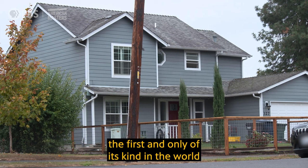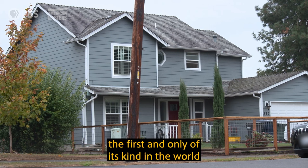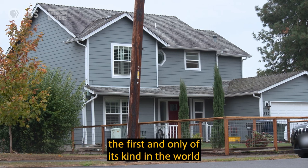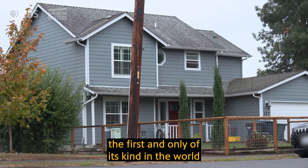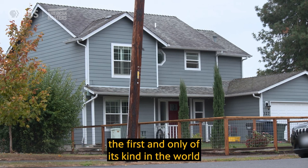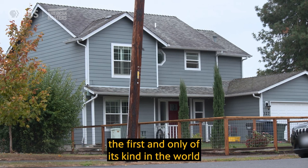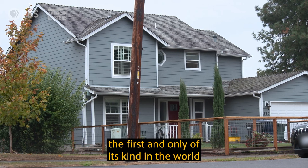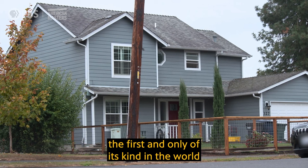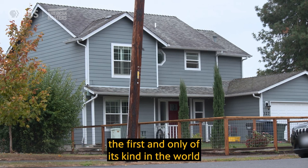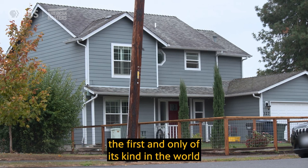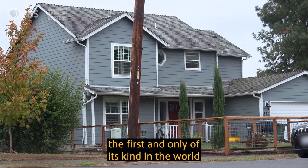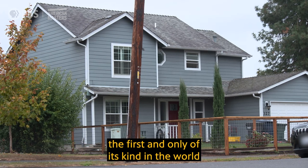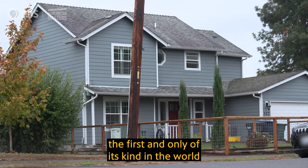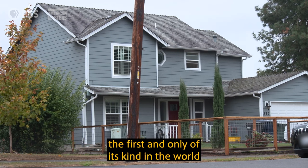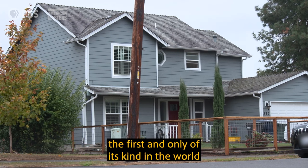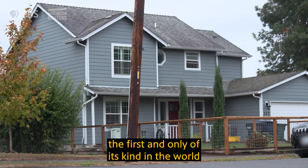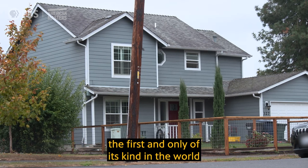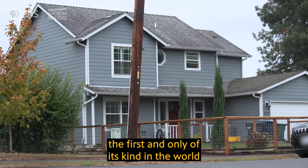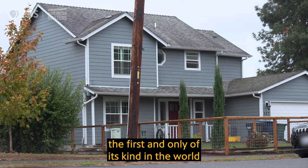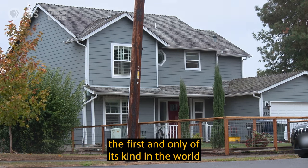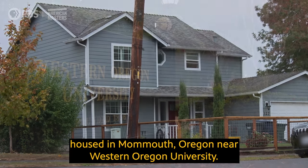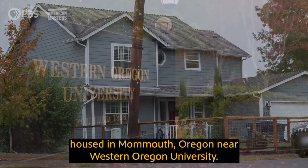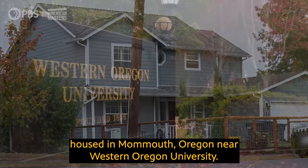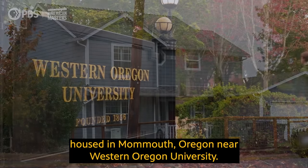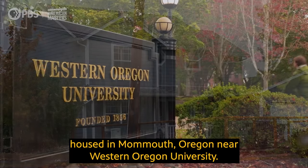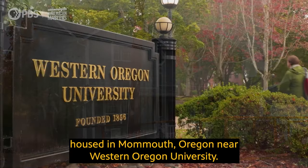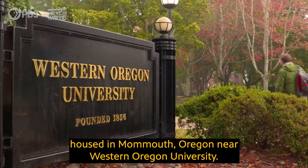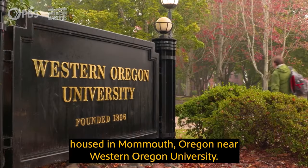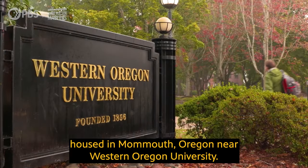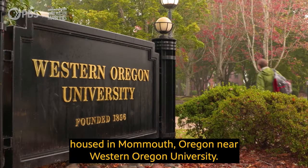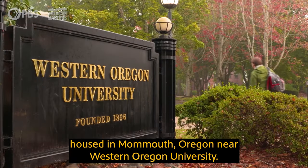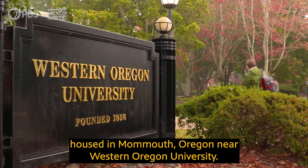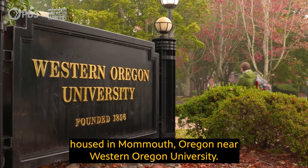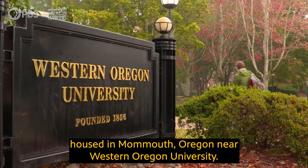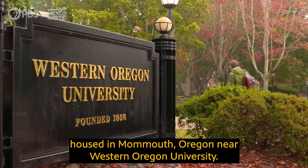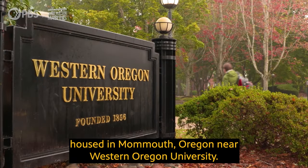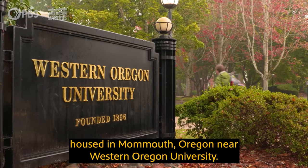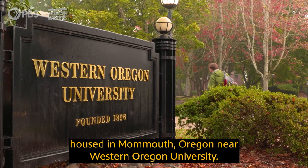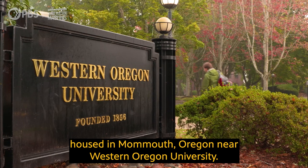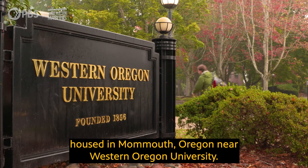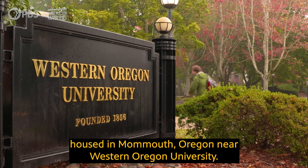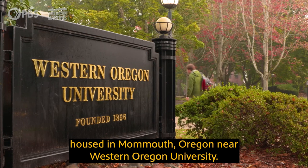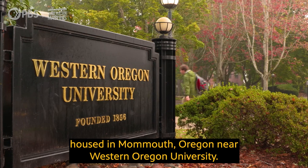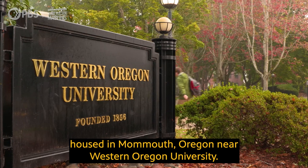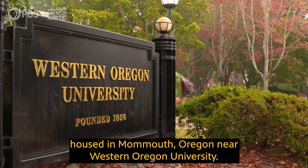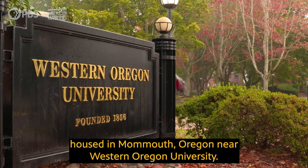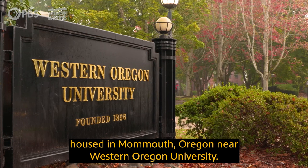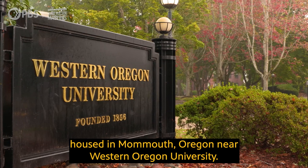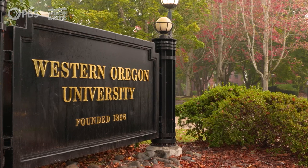the first and only of its kind in the world housed in Mommouth, Oregon near Western Oregon University.